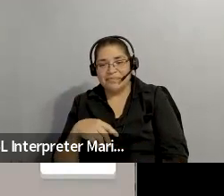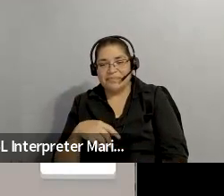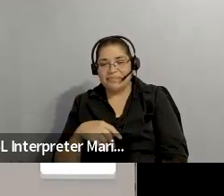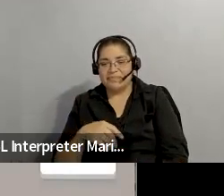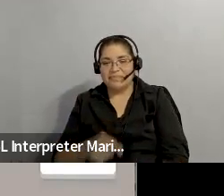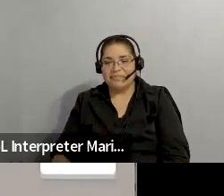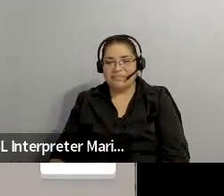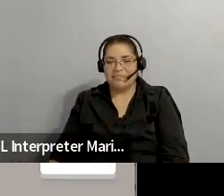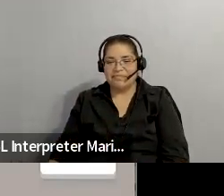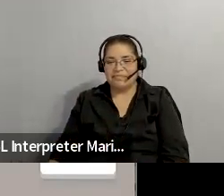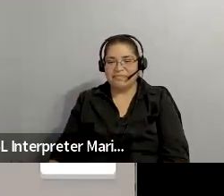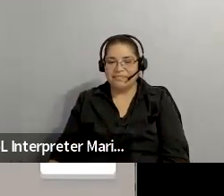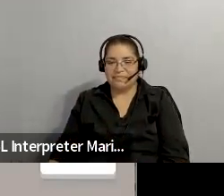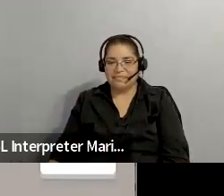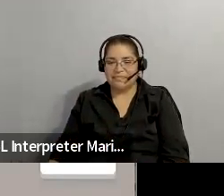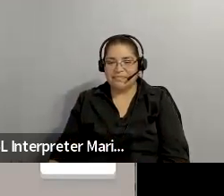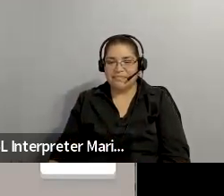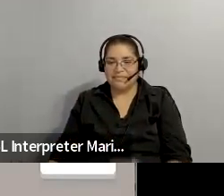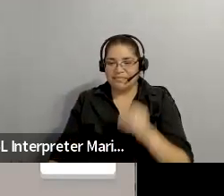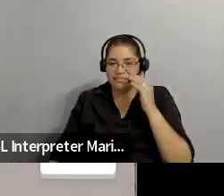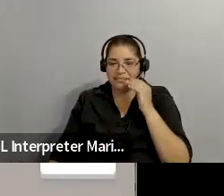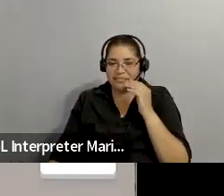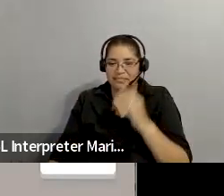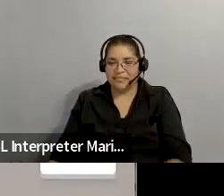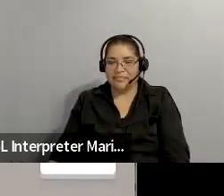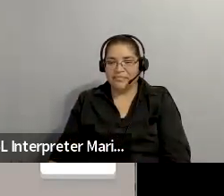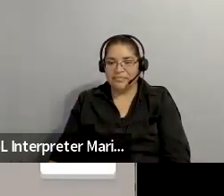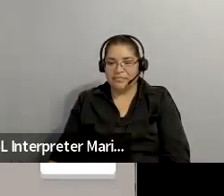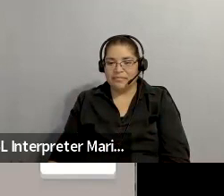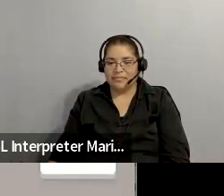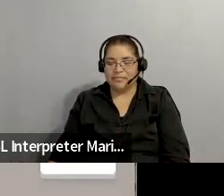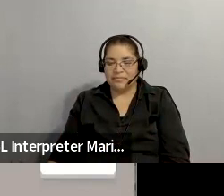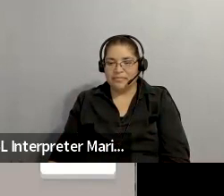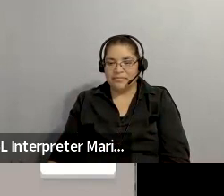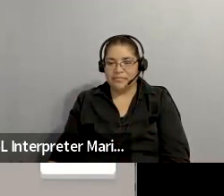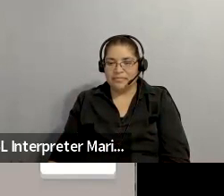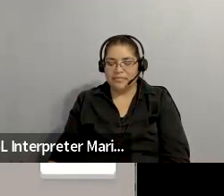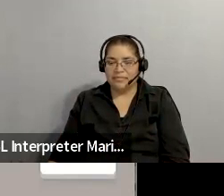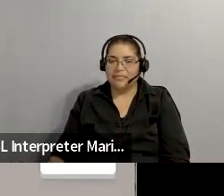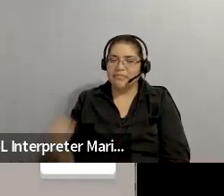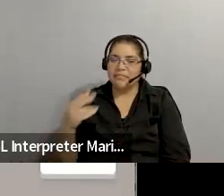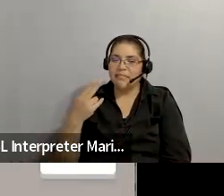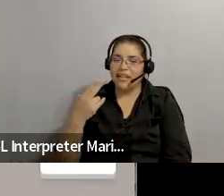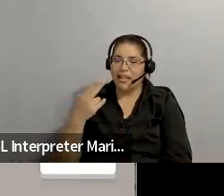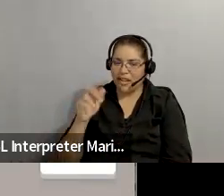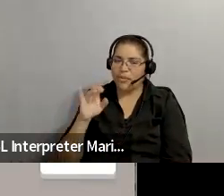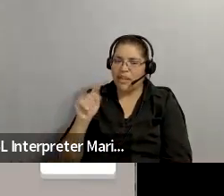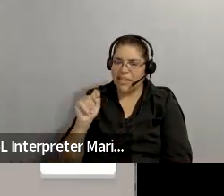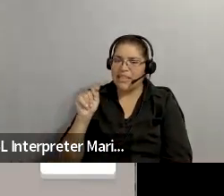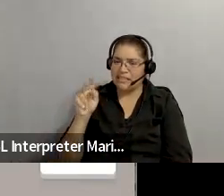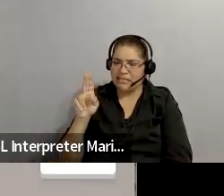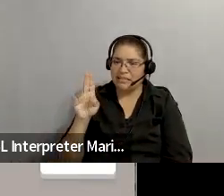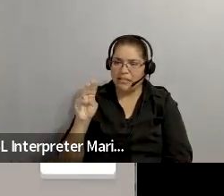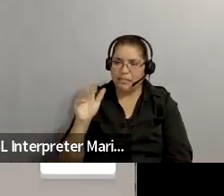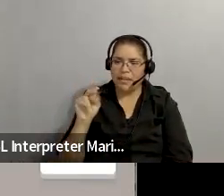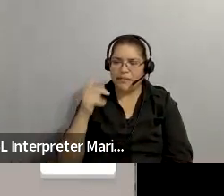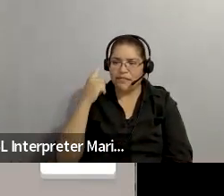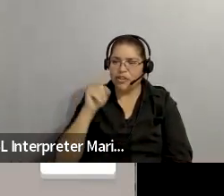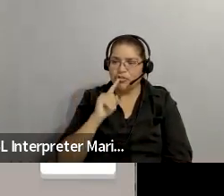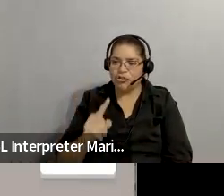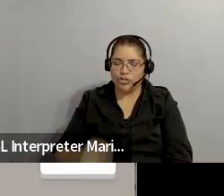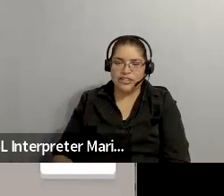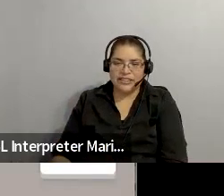: Frederick Douglass.